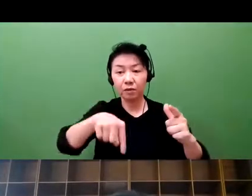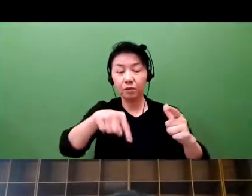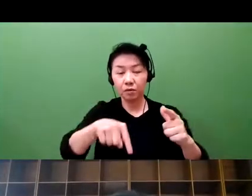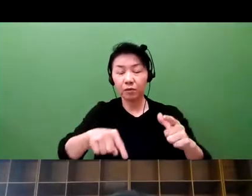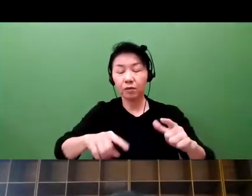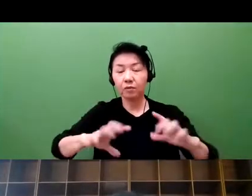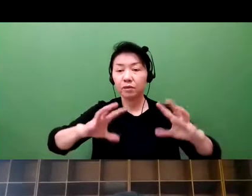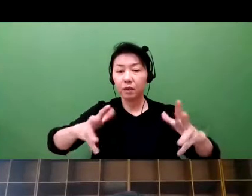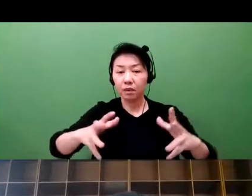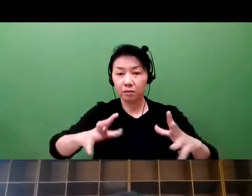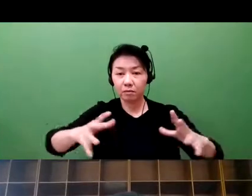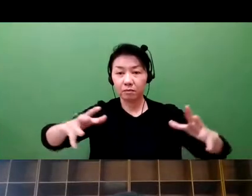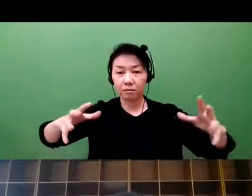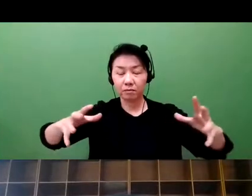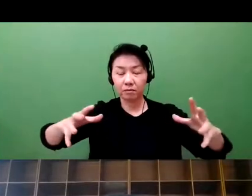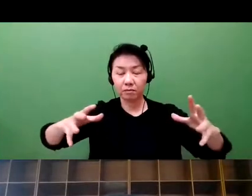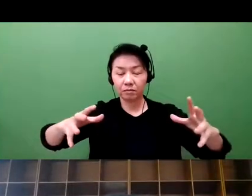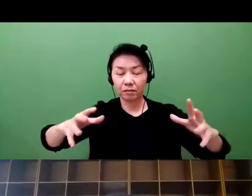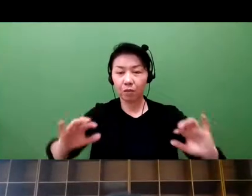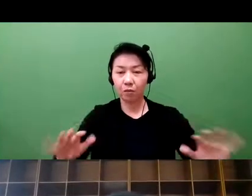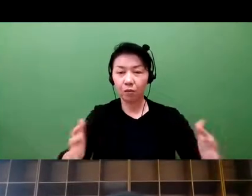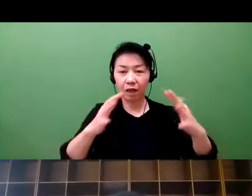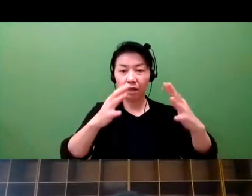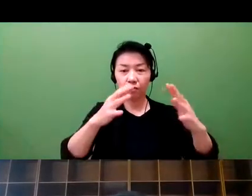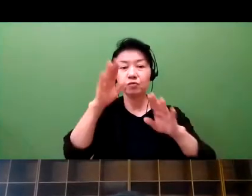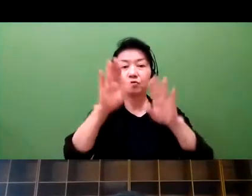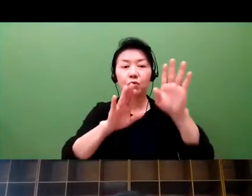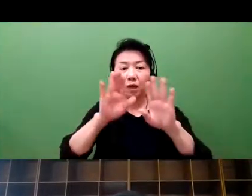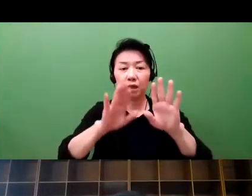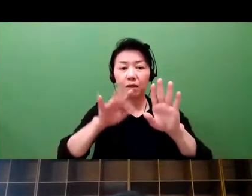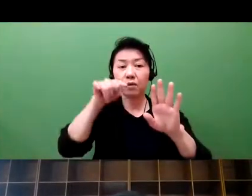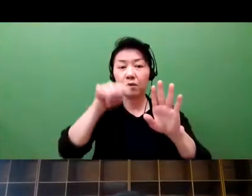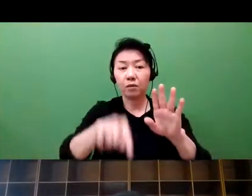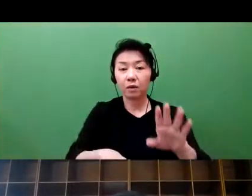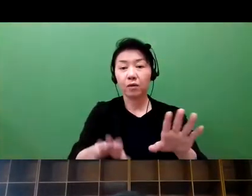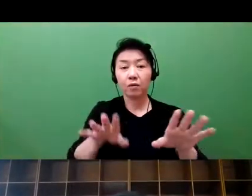And this will stimulate and trigger